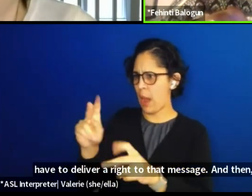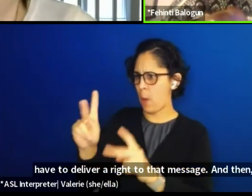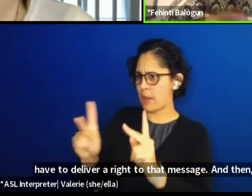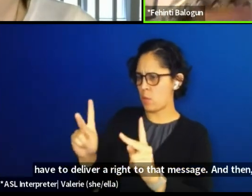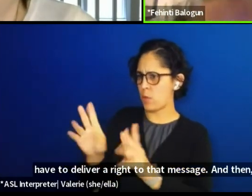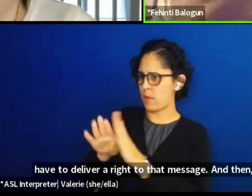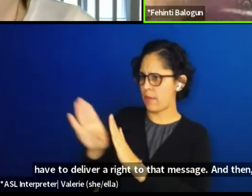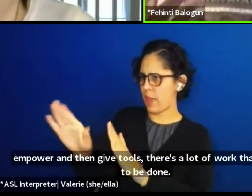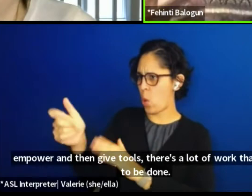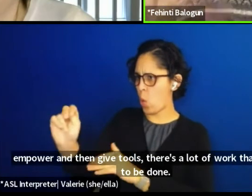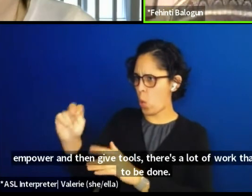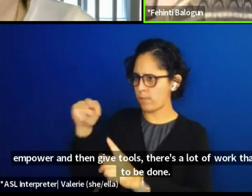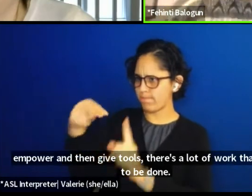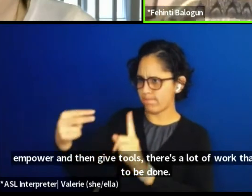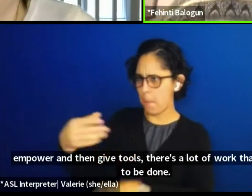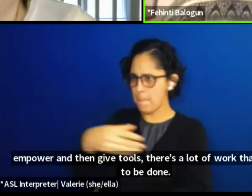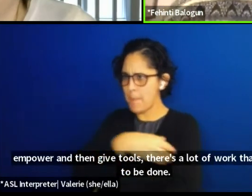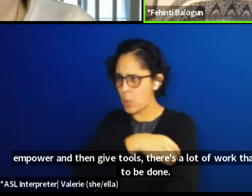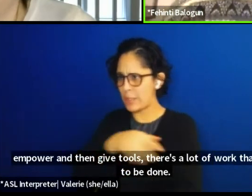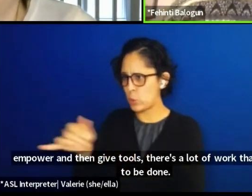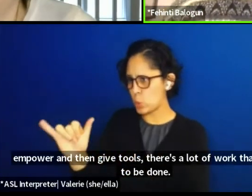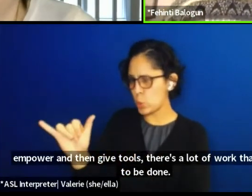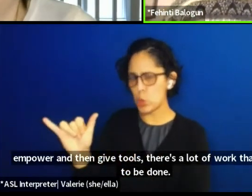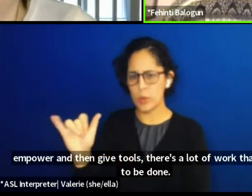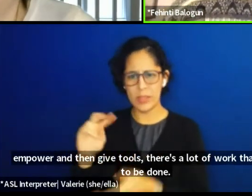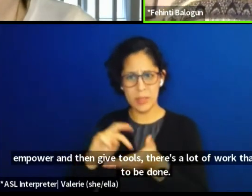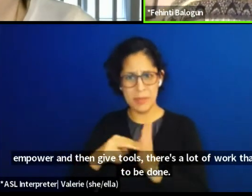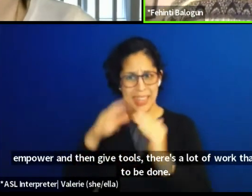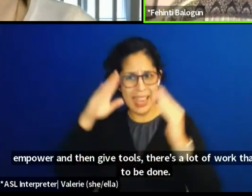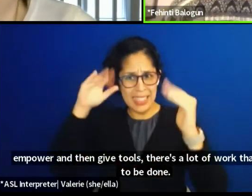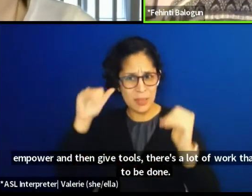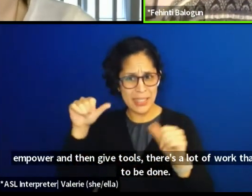that you can't expect a scientist to be able to do.